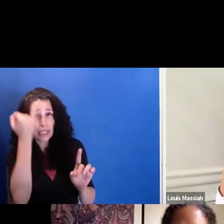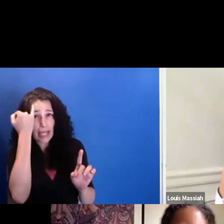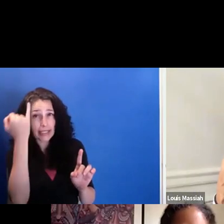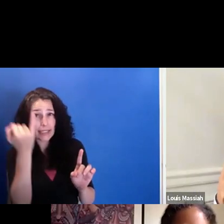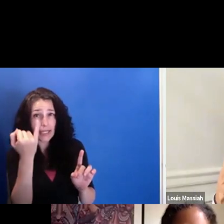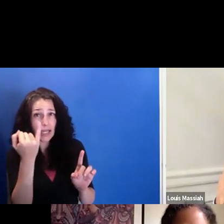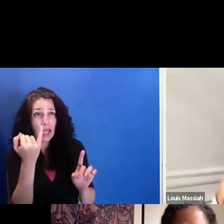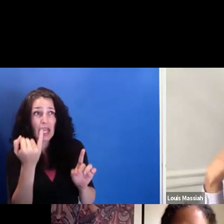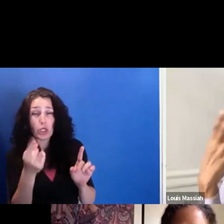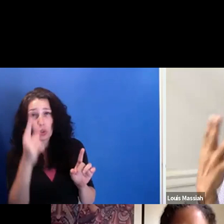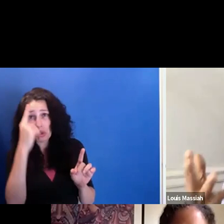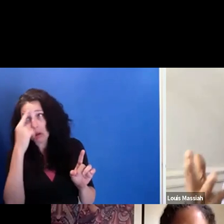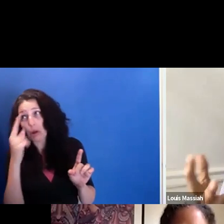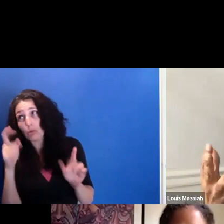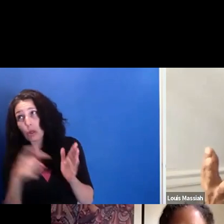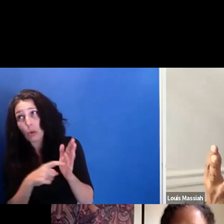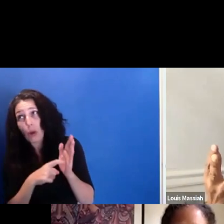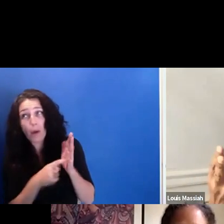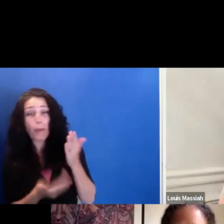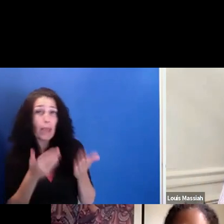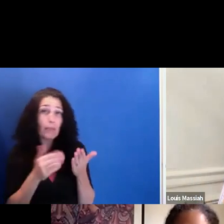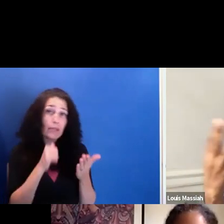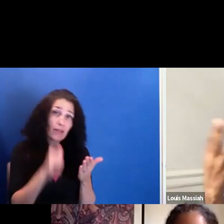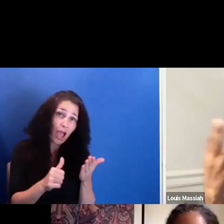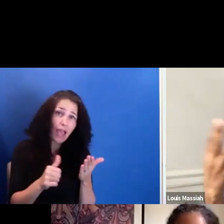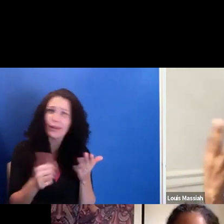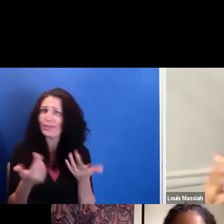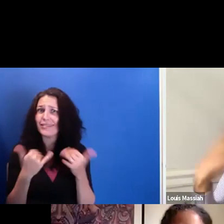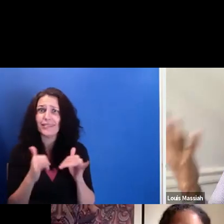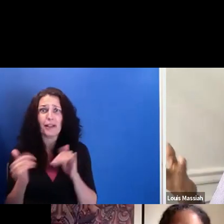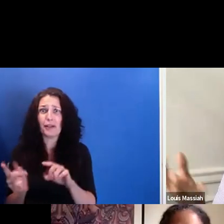what the idea is, it may not necessarily be something out of reach.